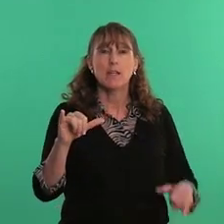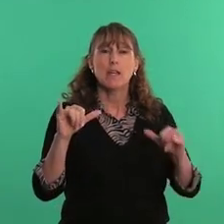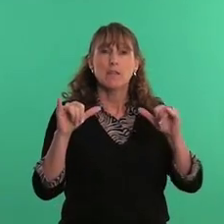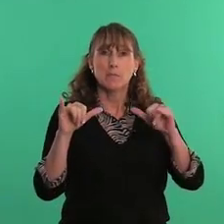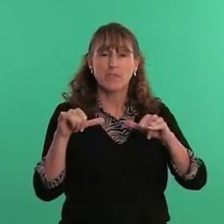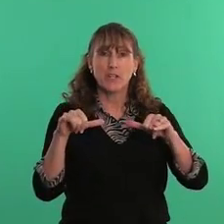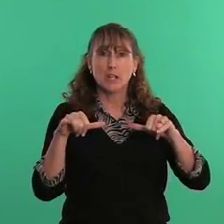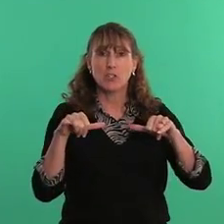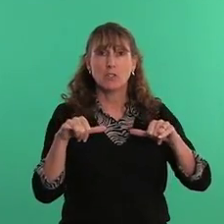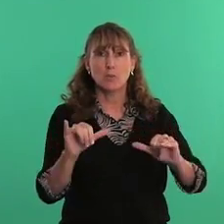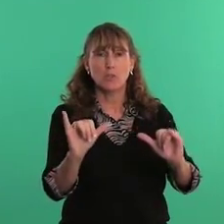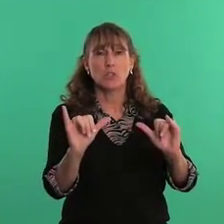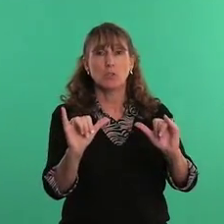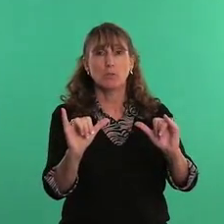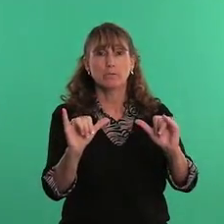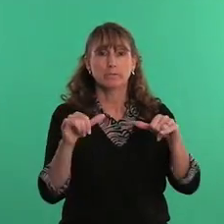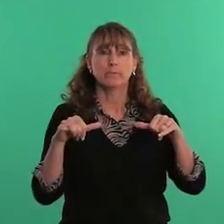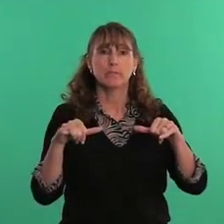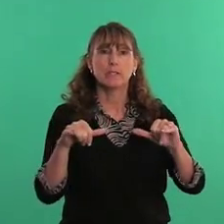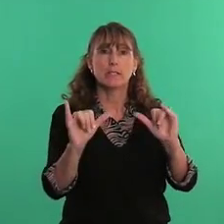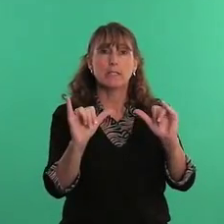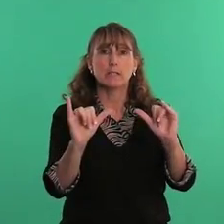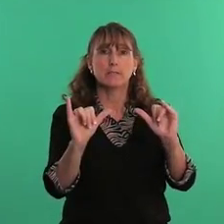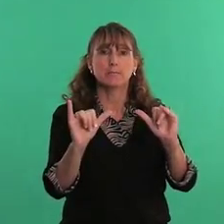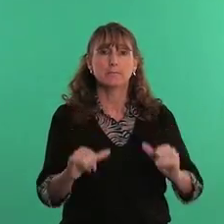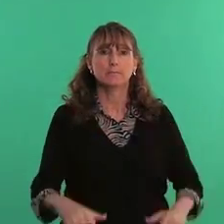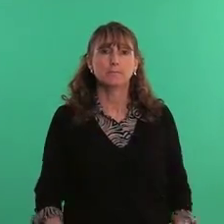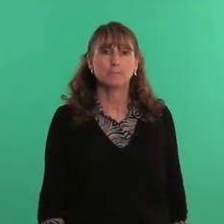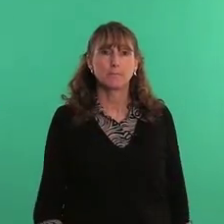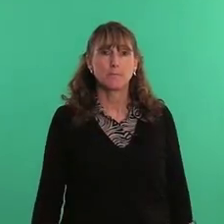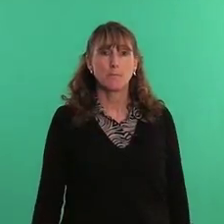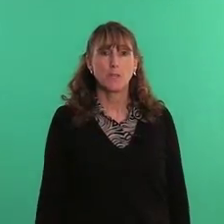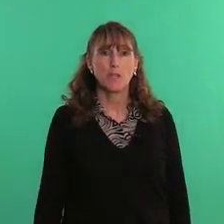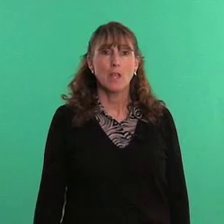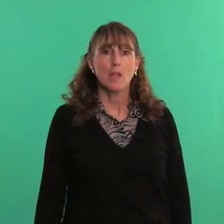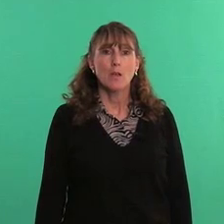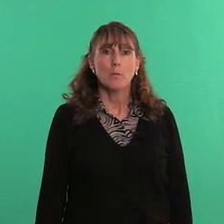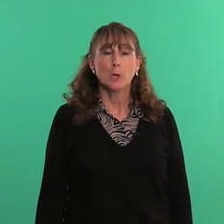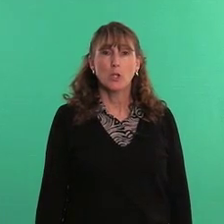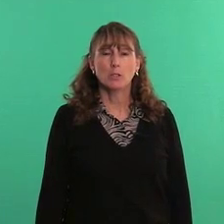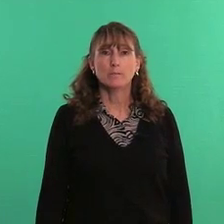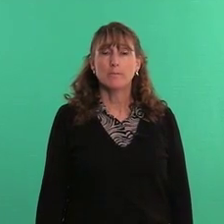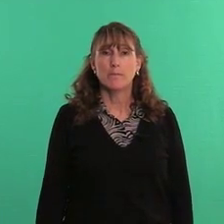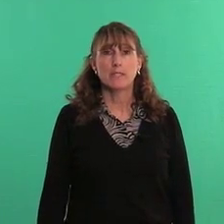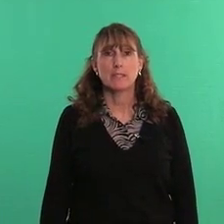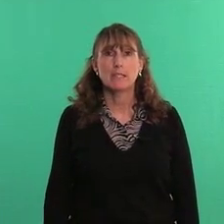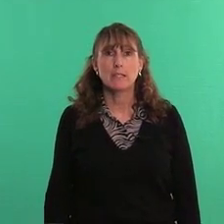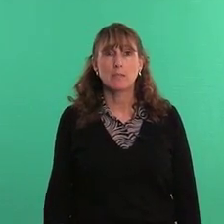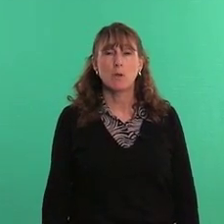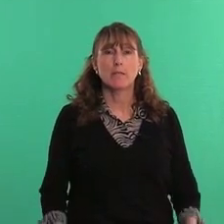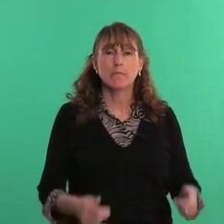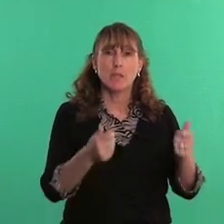variation is with two - still pull this is an easy one